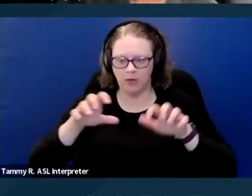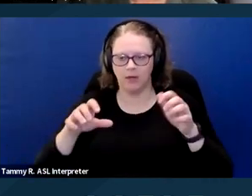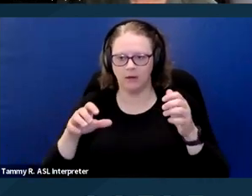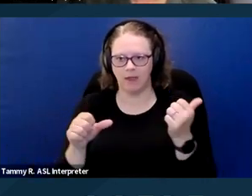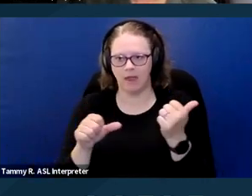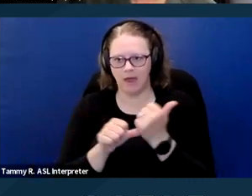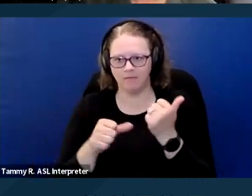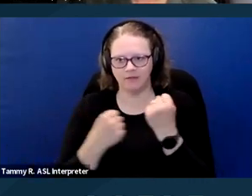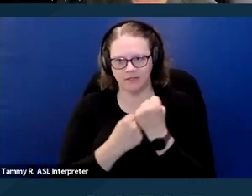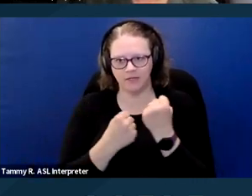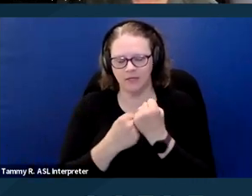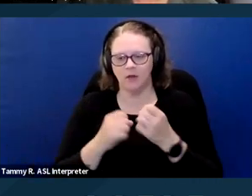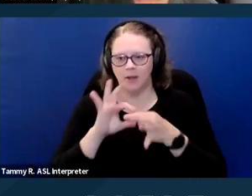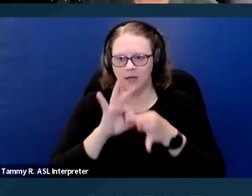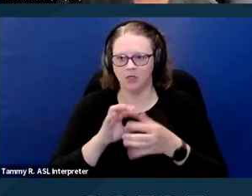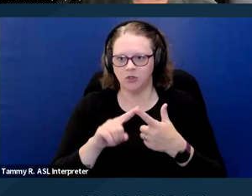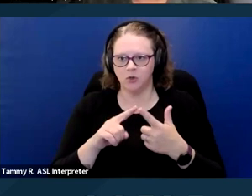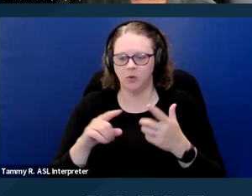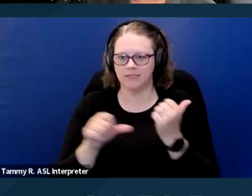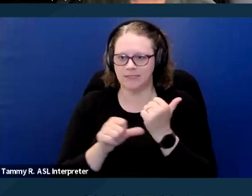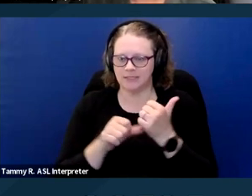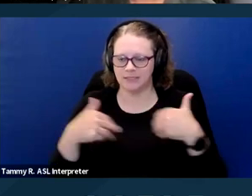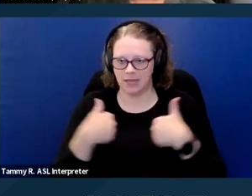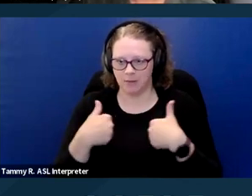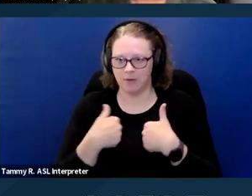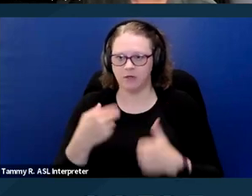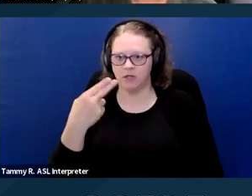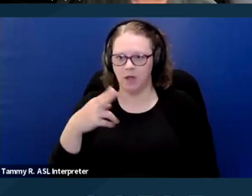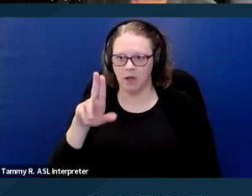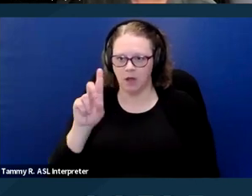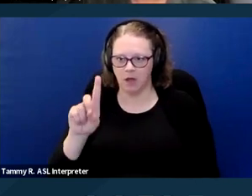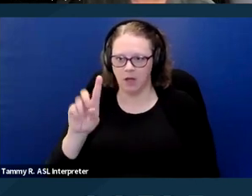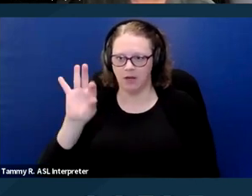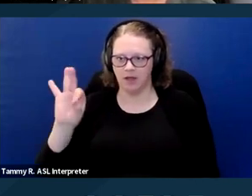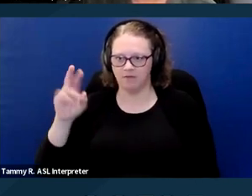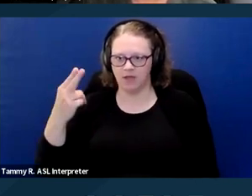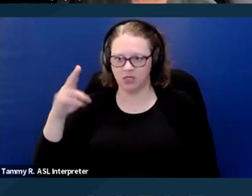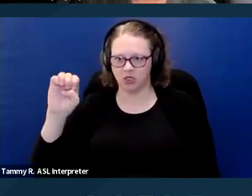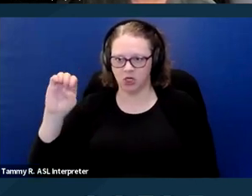to assistance animals. There is the HUD FHEO Notice on assessing a person's